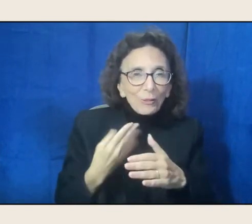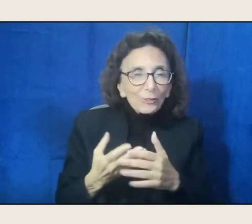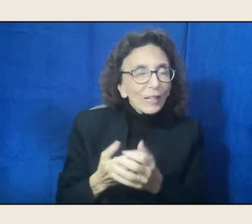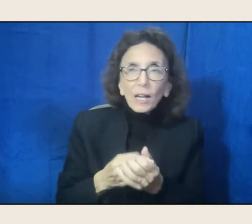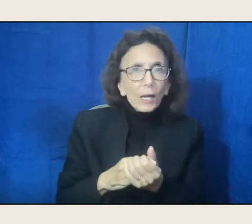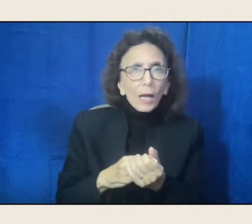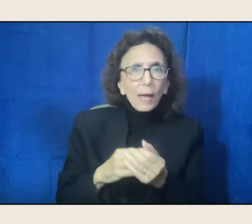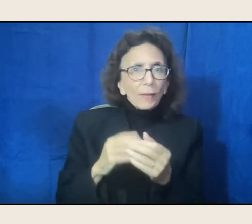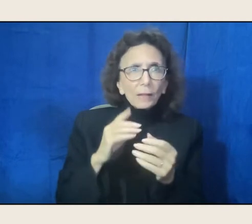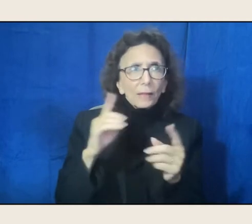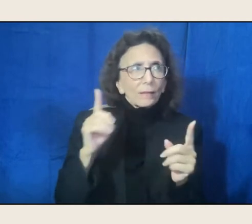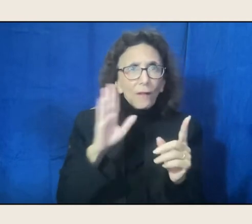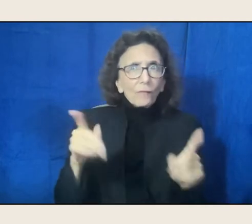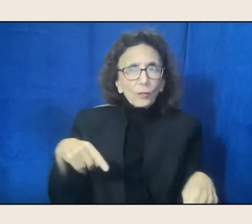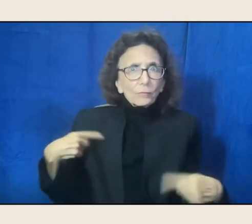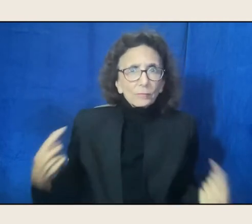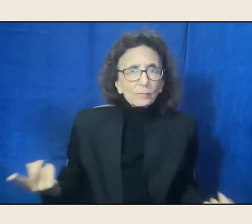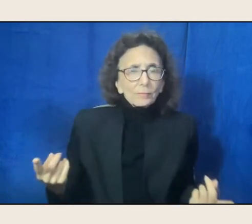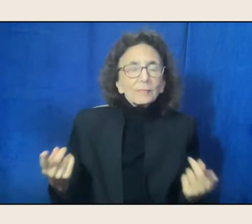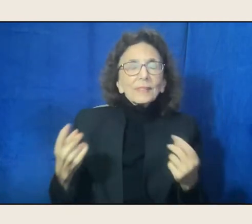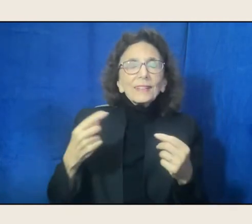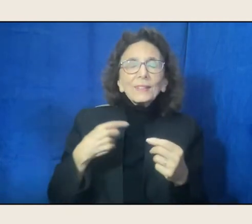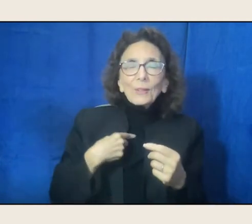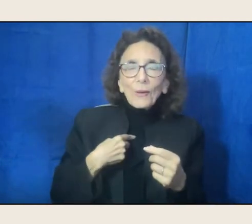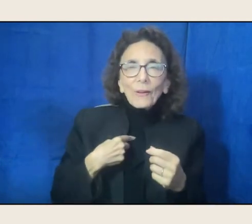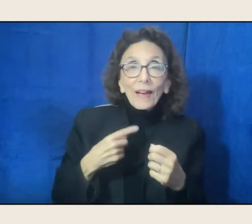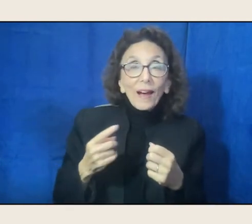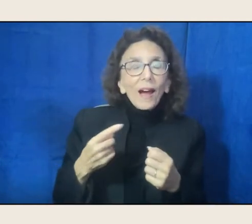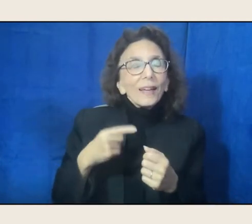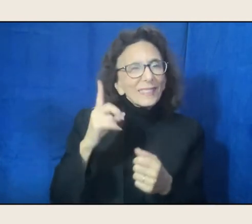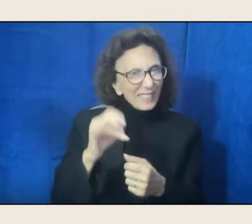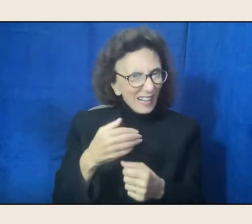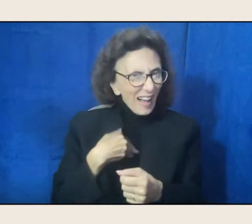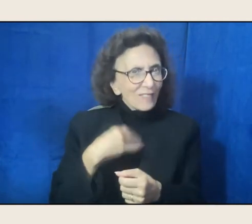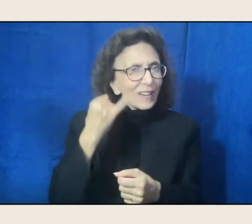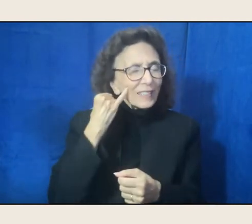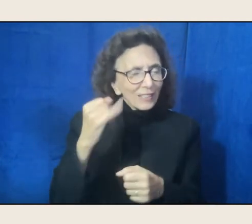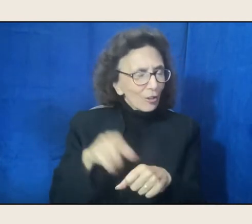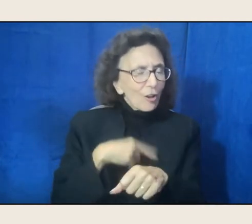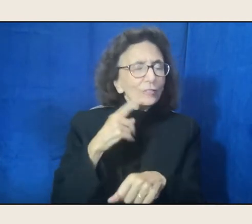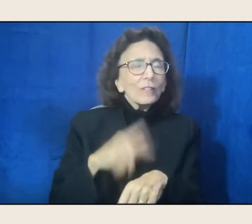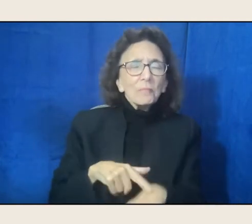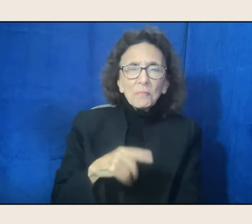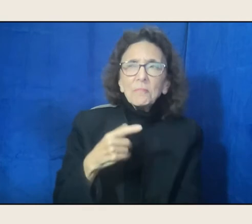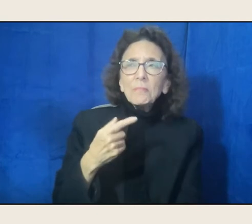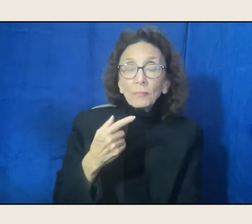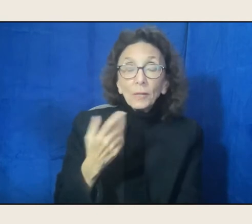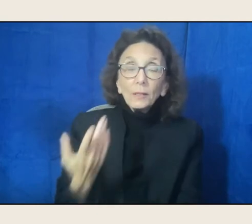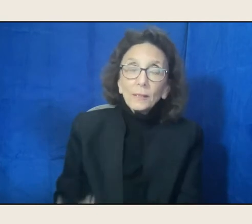It was, at first, I'd had that idea for a long time, but it takes a lot of people power.